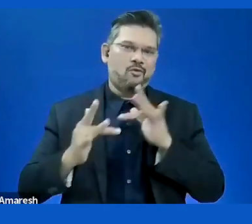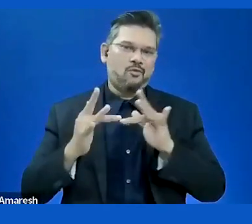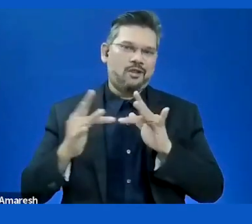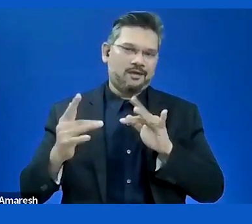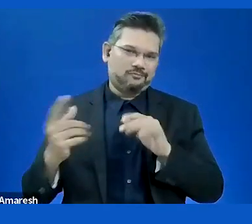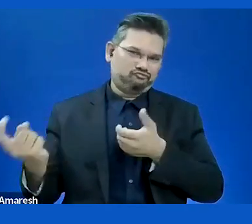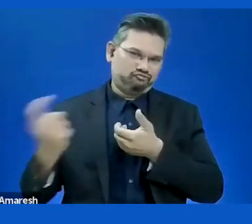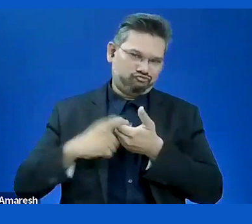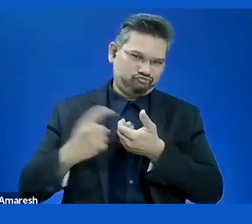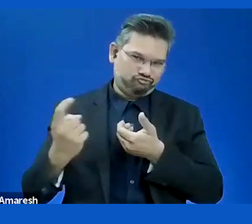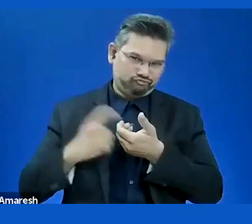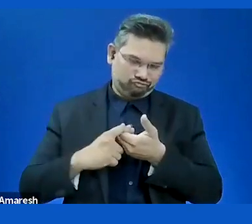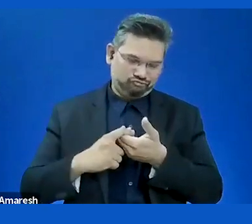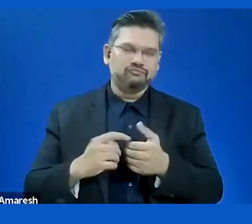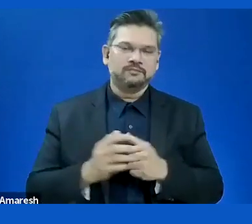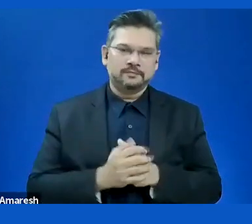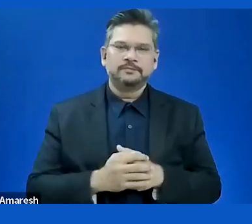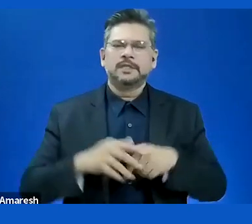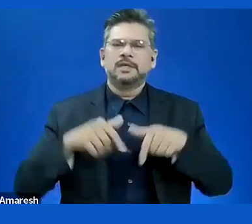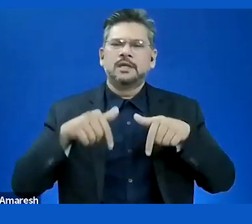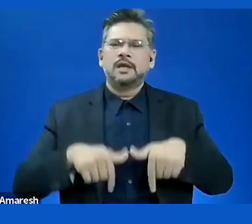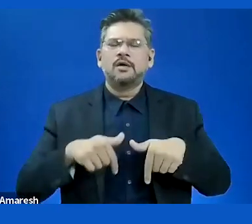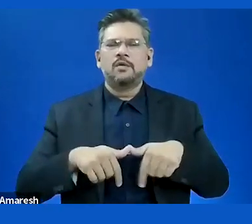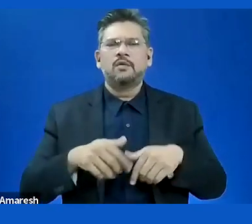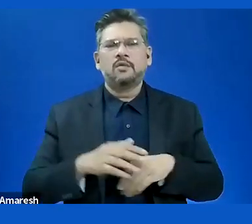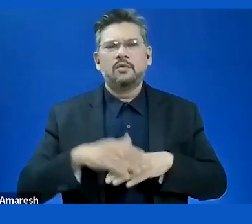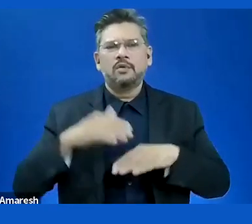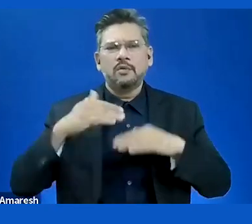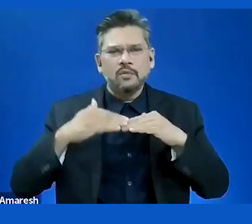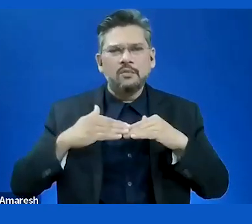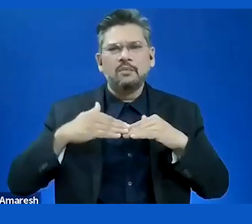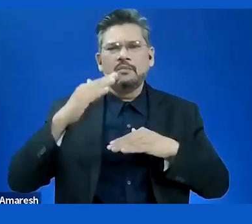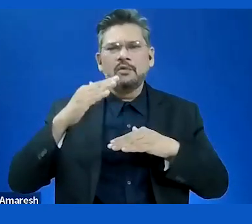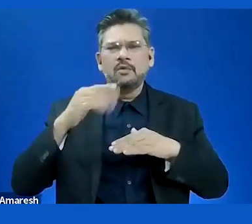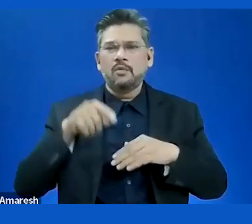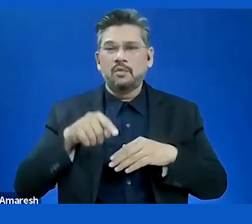on the user perspective a little bit more. Even if we have touched upon that in many,